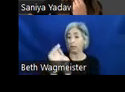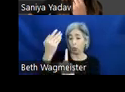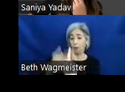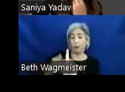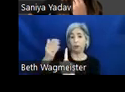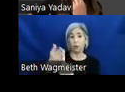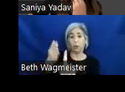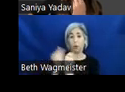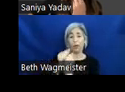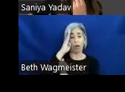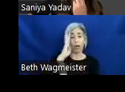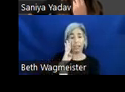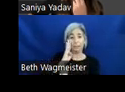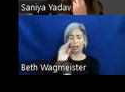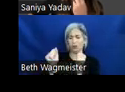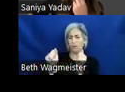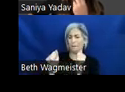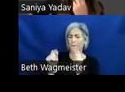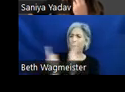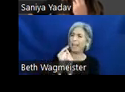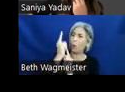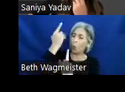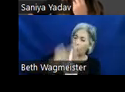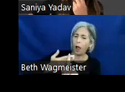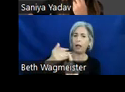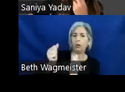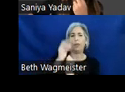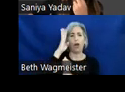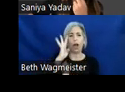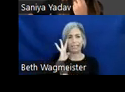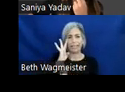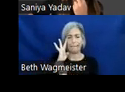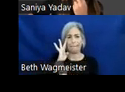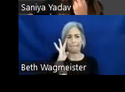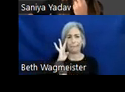you have only met one person with autism. It is meant to highlight the differences within